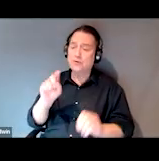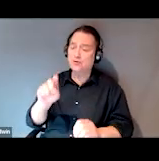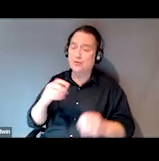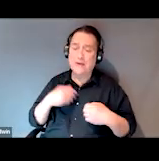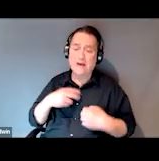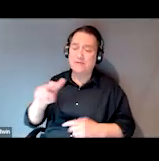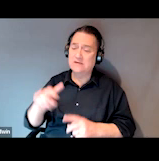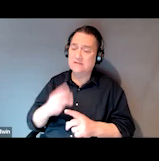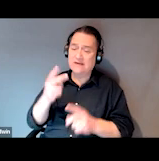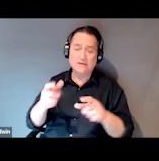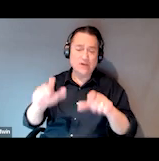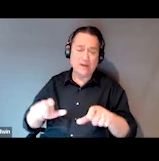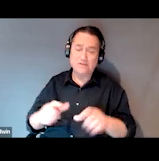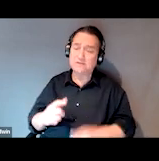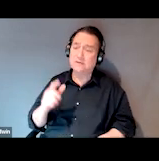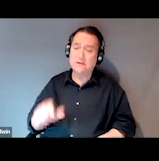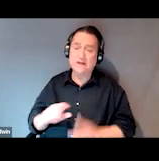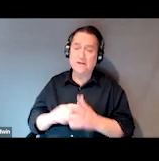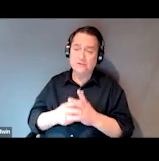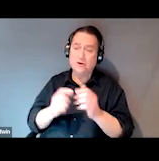and that second chance starts with Sulzbacher.